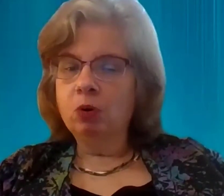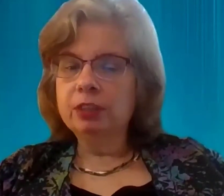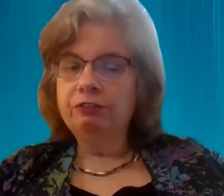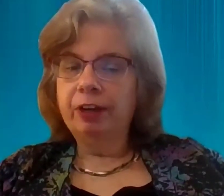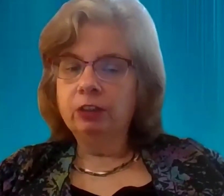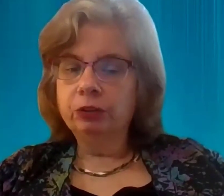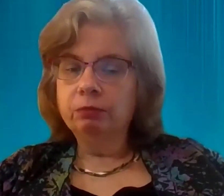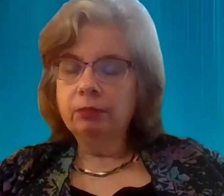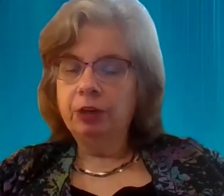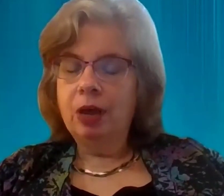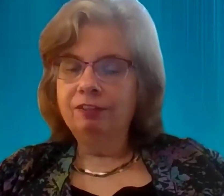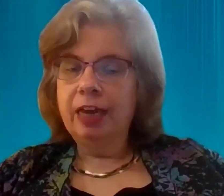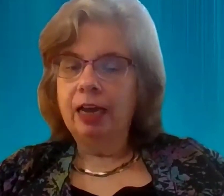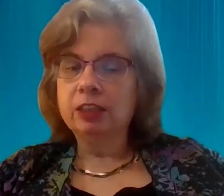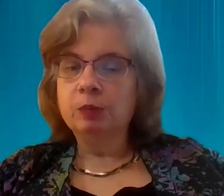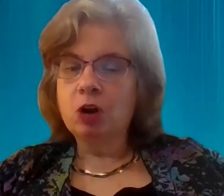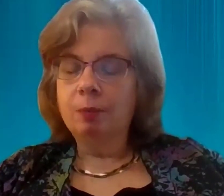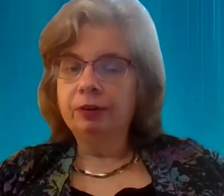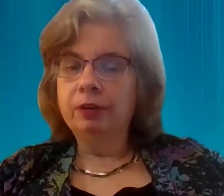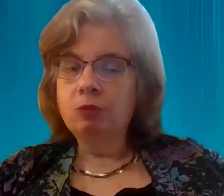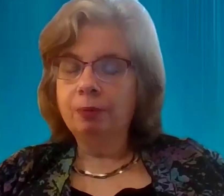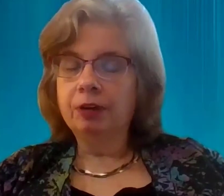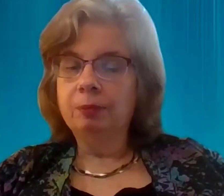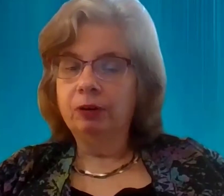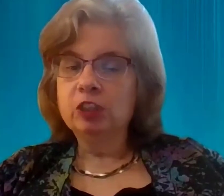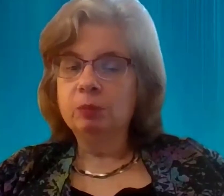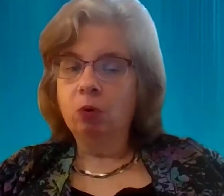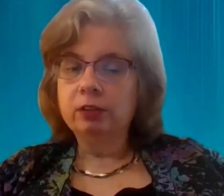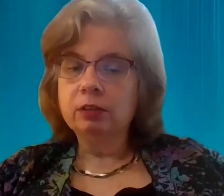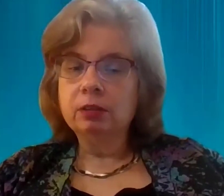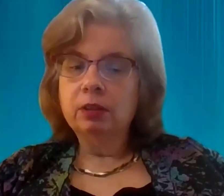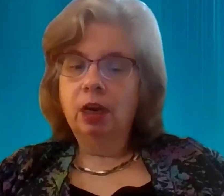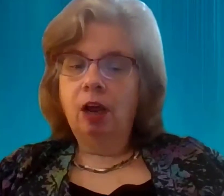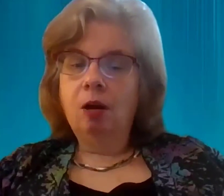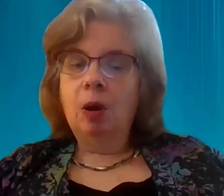failed you and you haven't access to properly... The proper community supports...